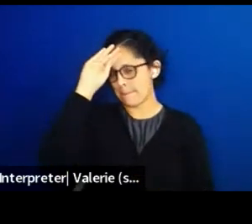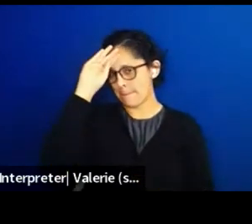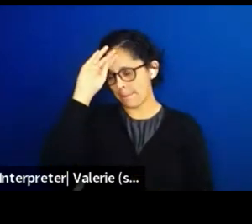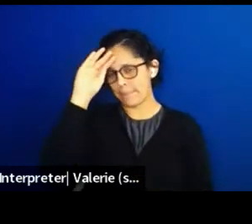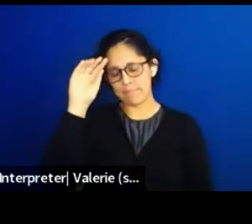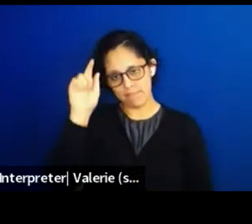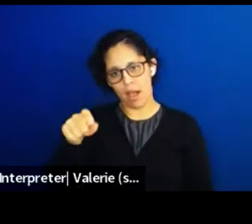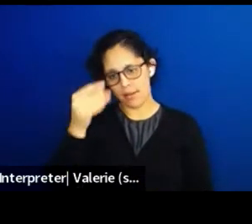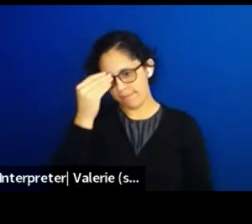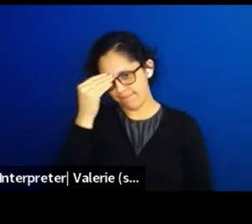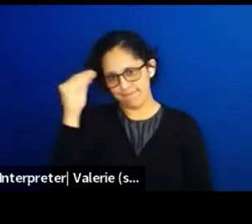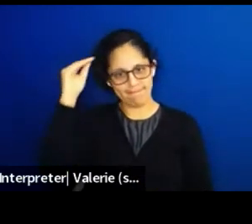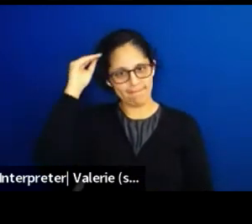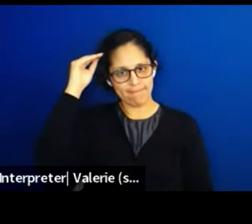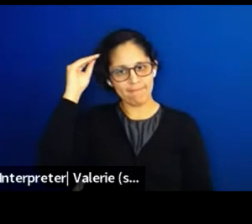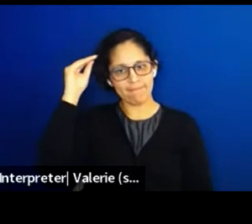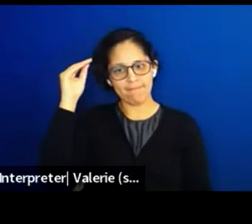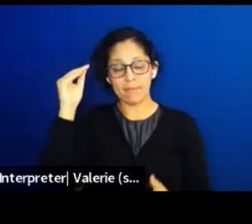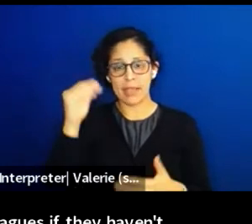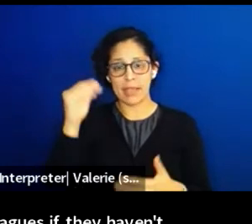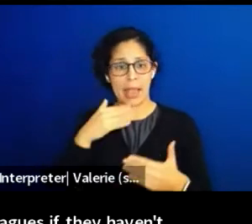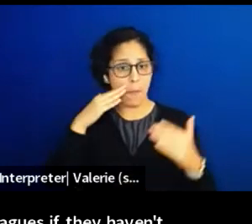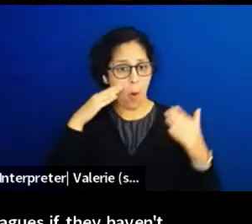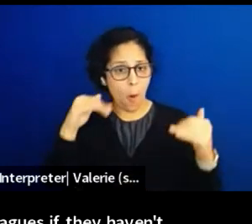if they haven't already, we'll put in the information